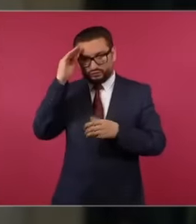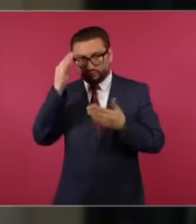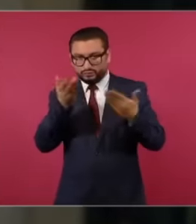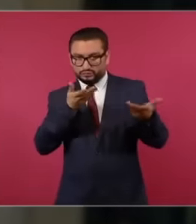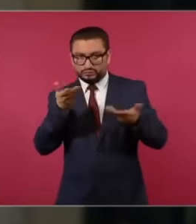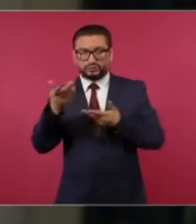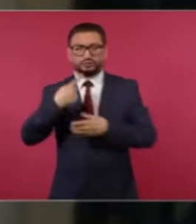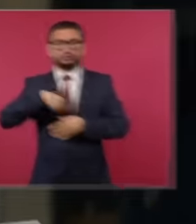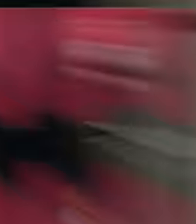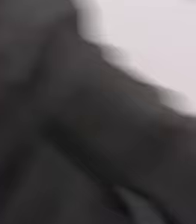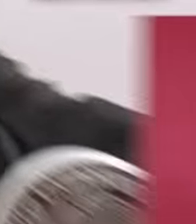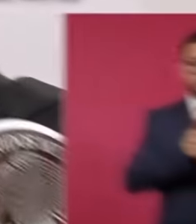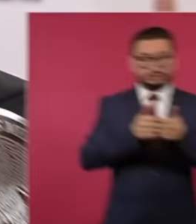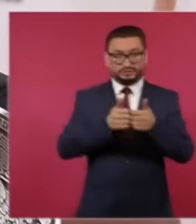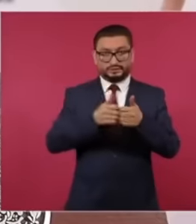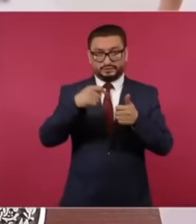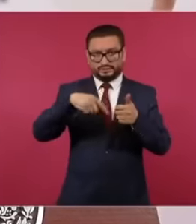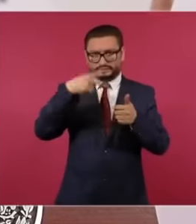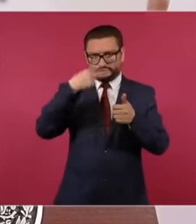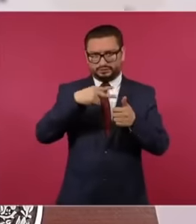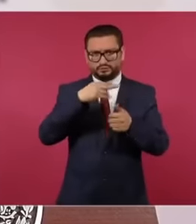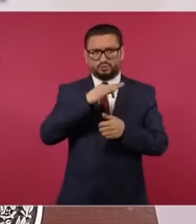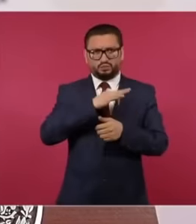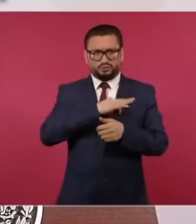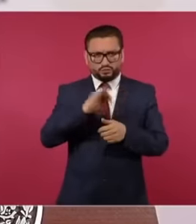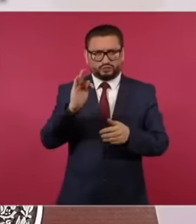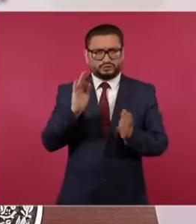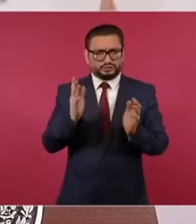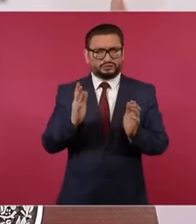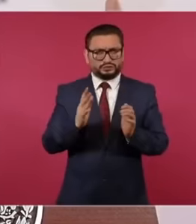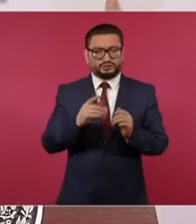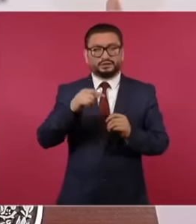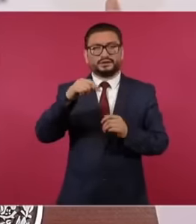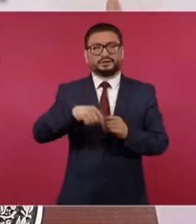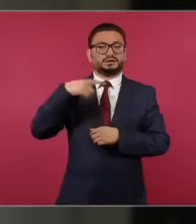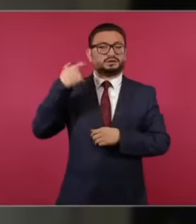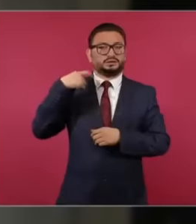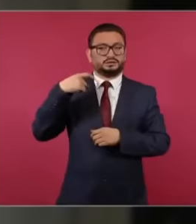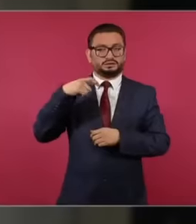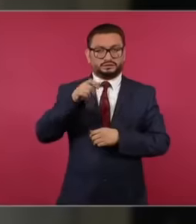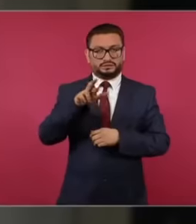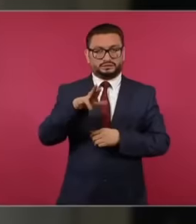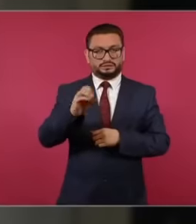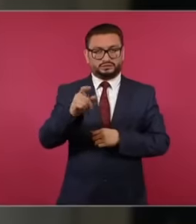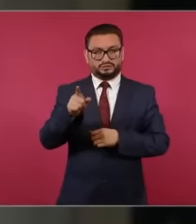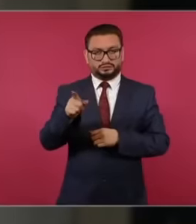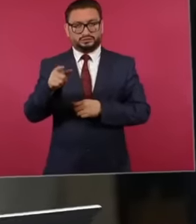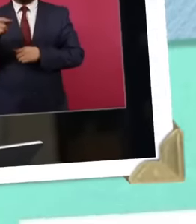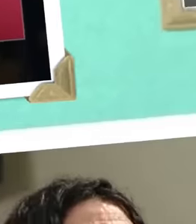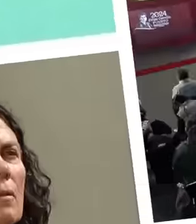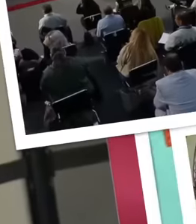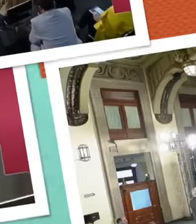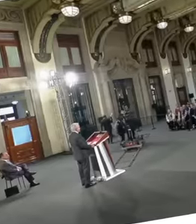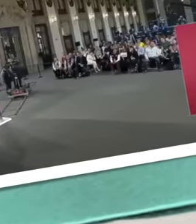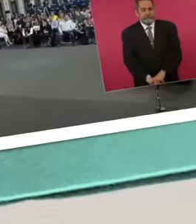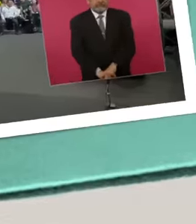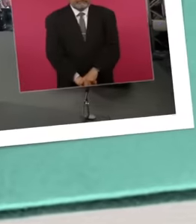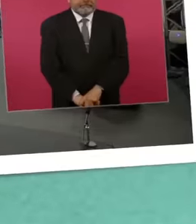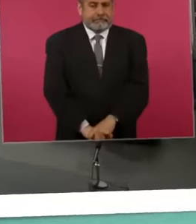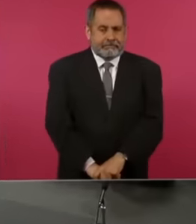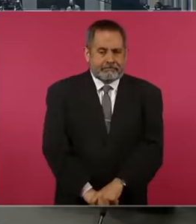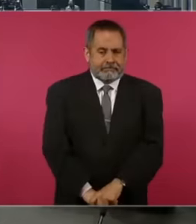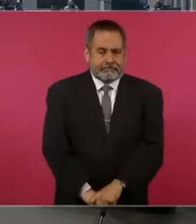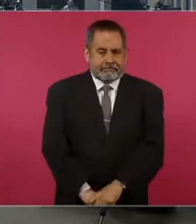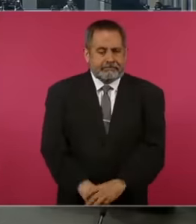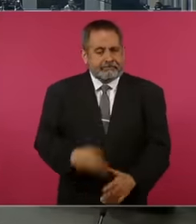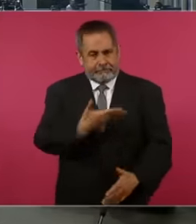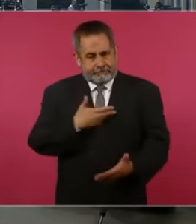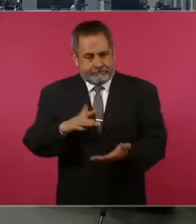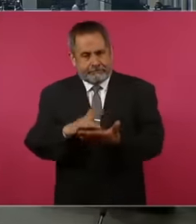this journalist fell, let's see. the interesting dialogue that took place thank you president María berza of